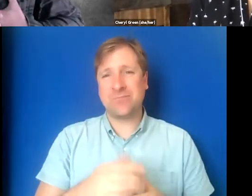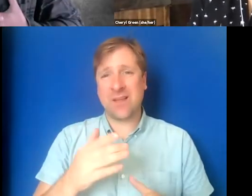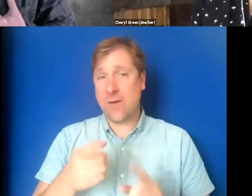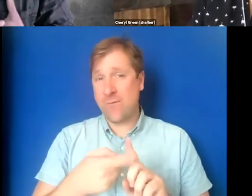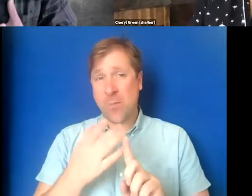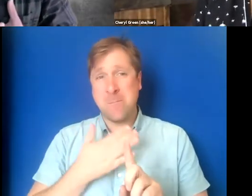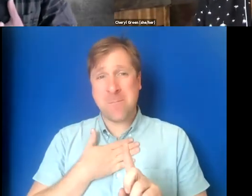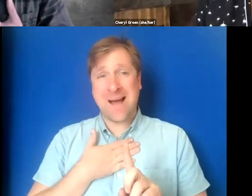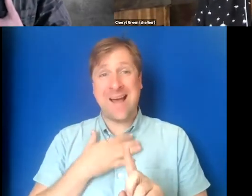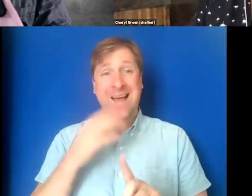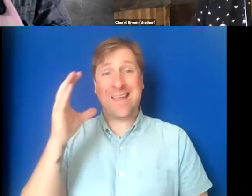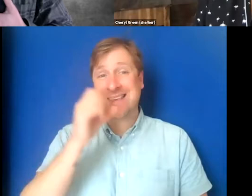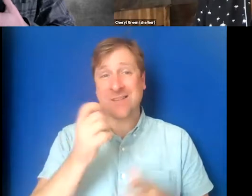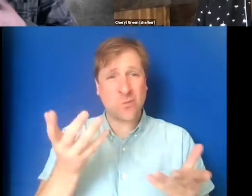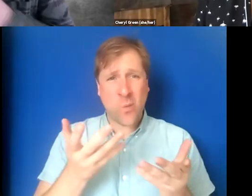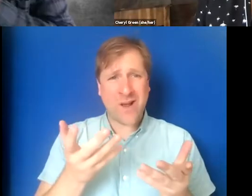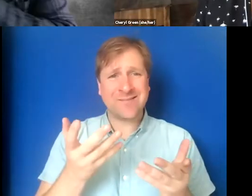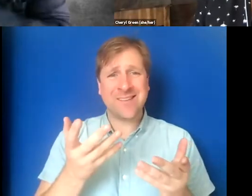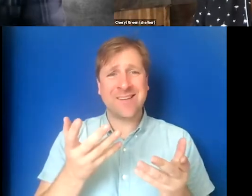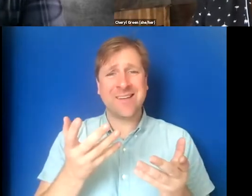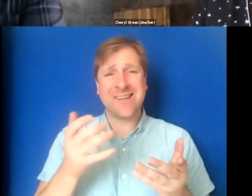My own guess might be that that person may